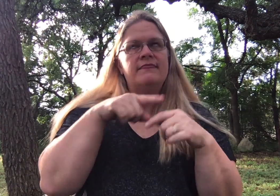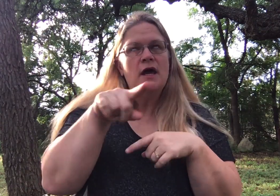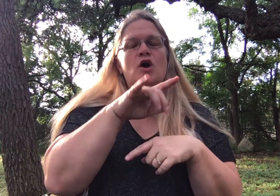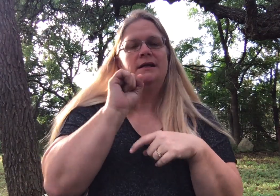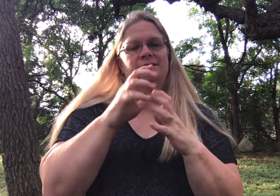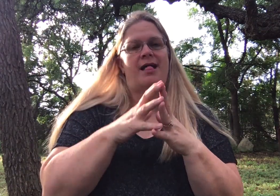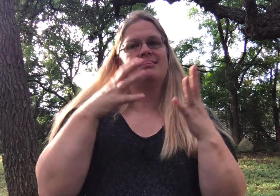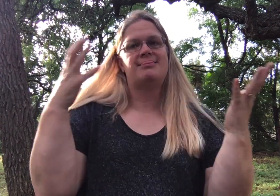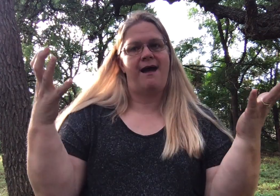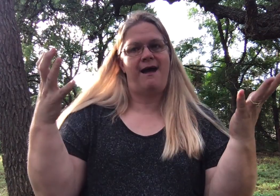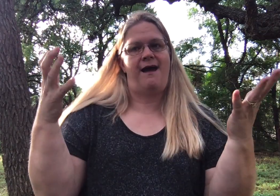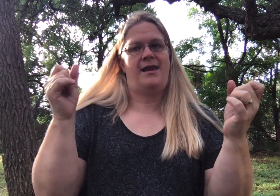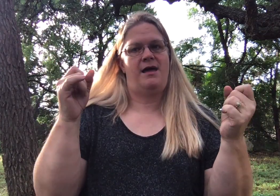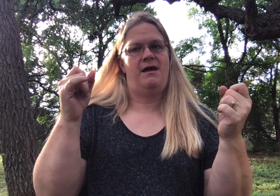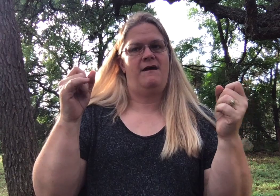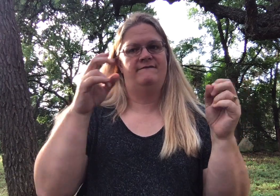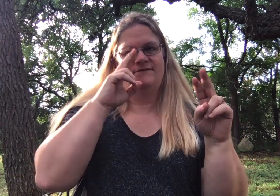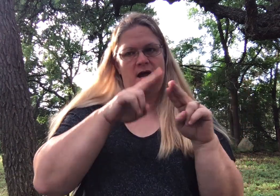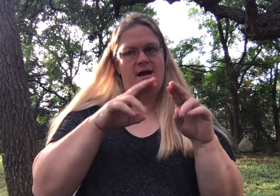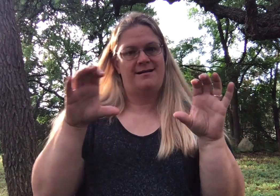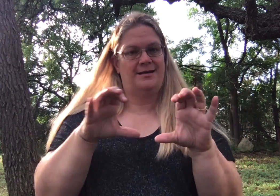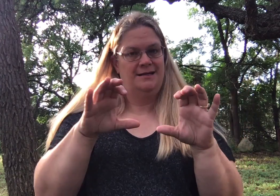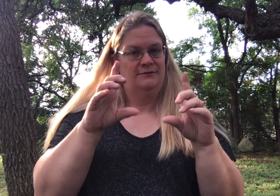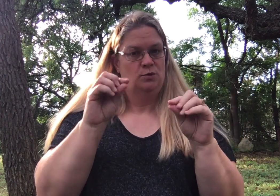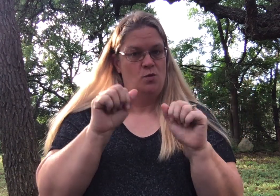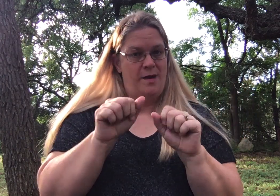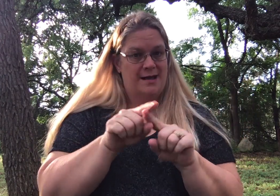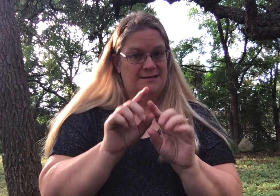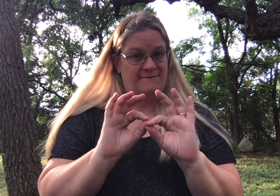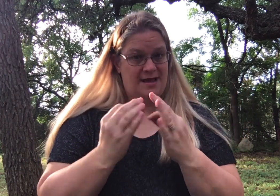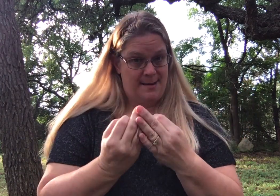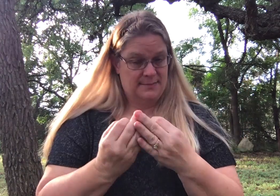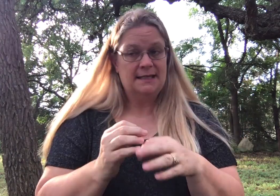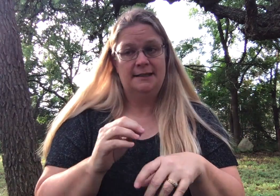There is a lot of fun activities that you can do as a family.